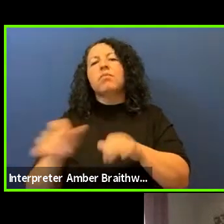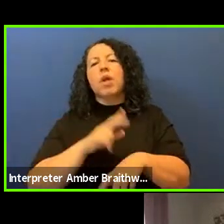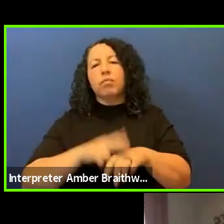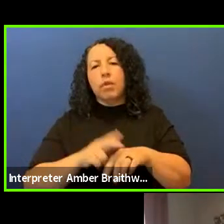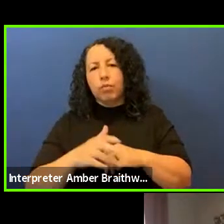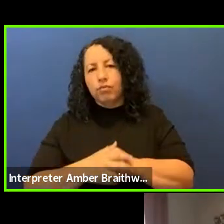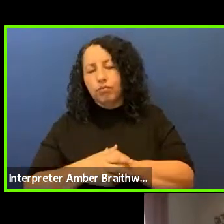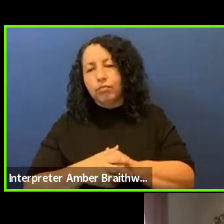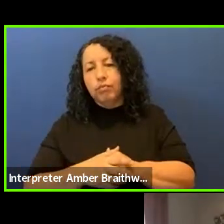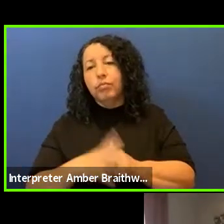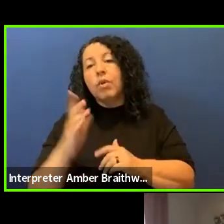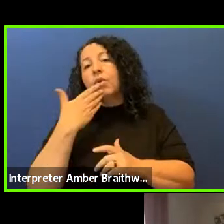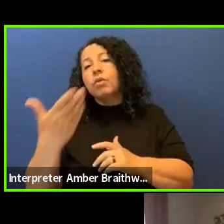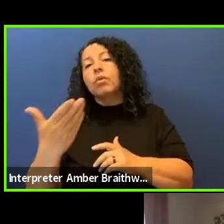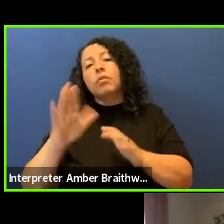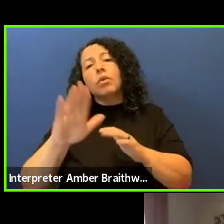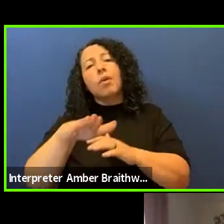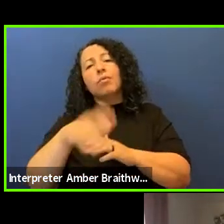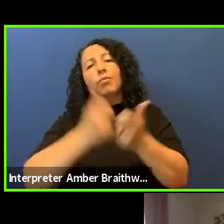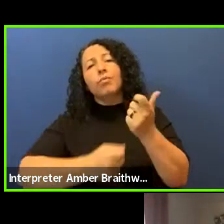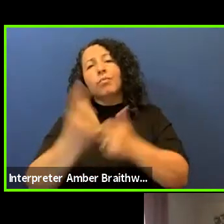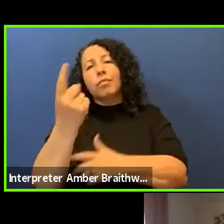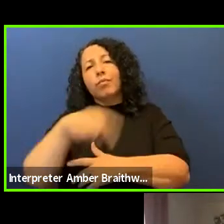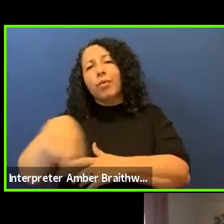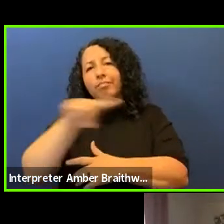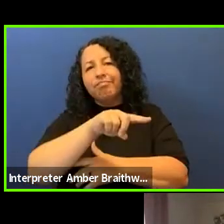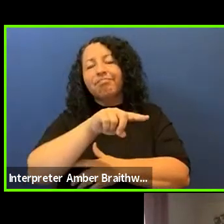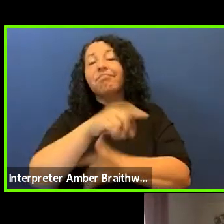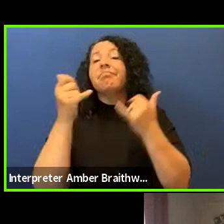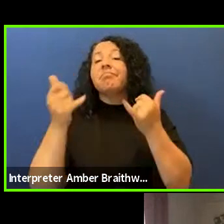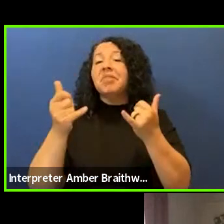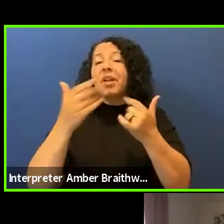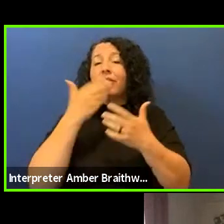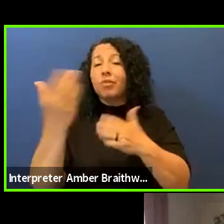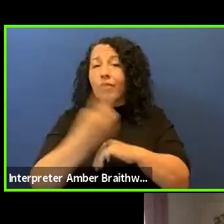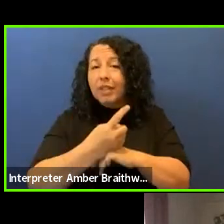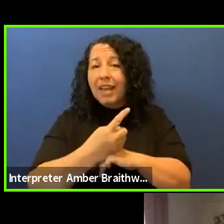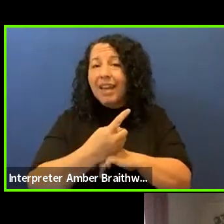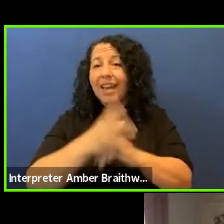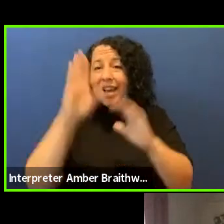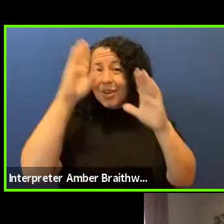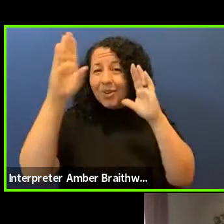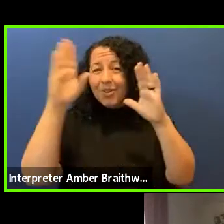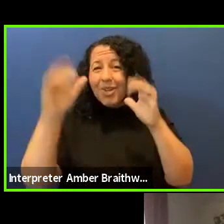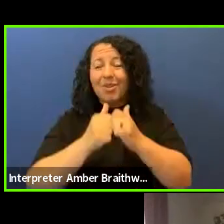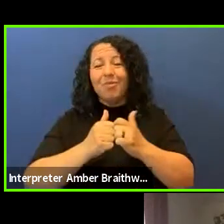Good afternoon everybody. Today's a good day. I greet you with a heartfelt handshake.